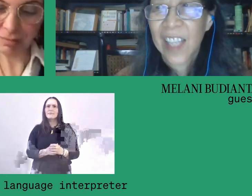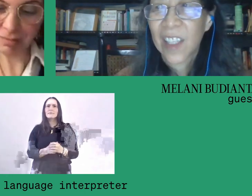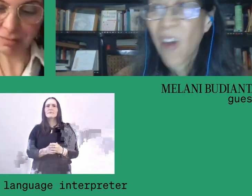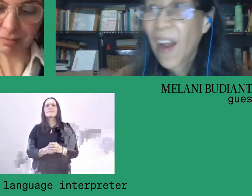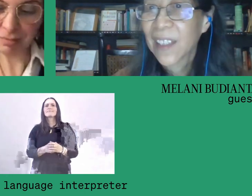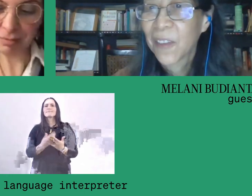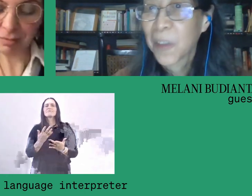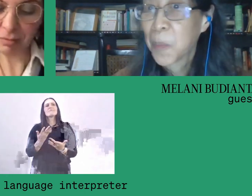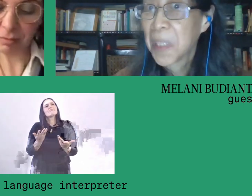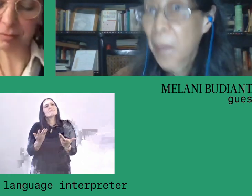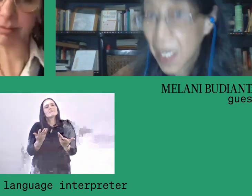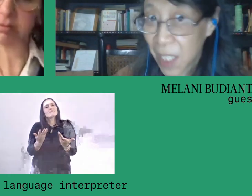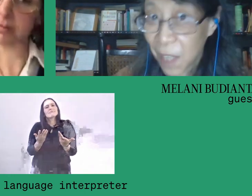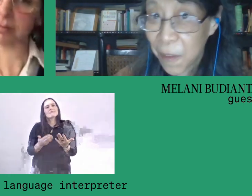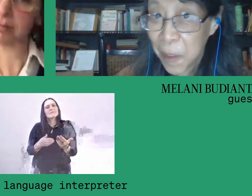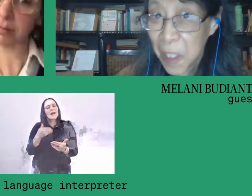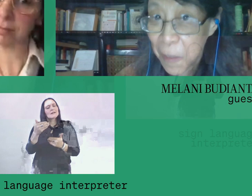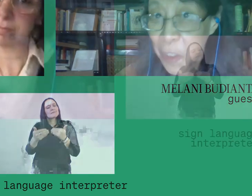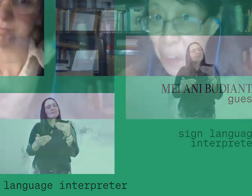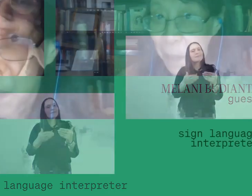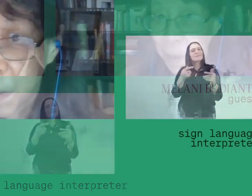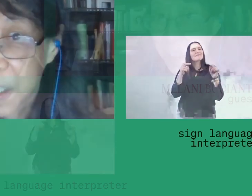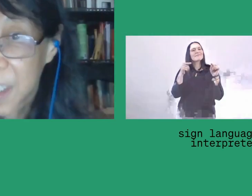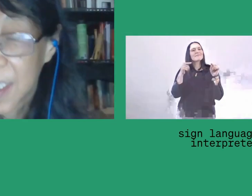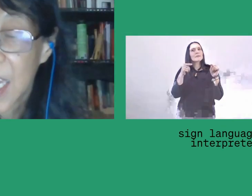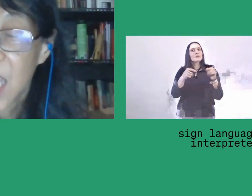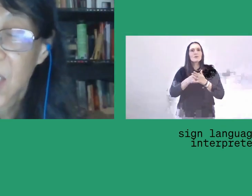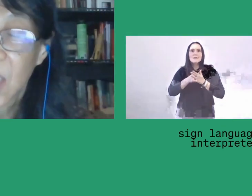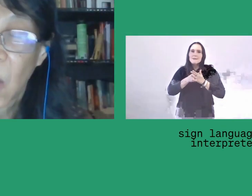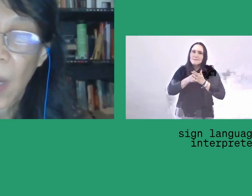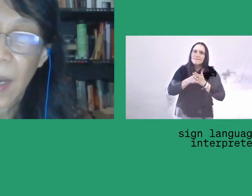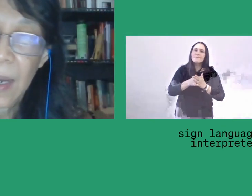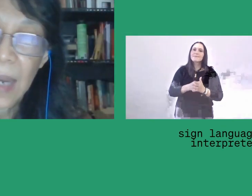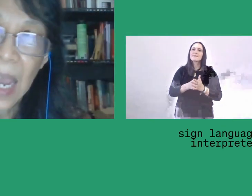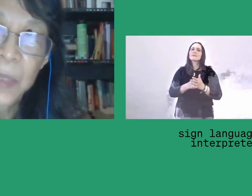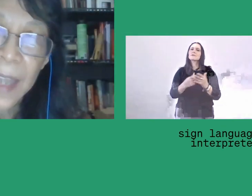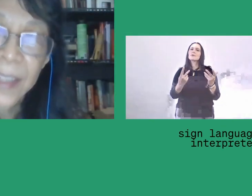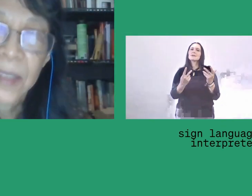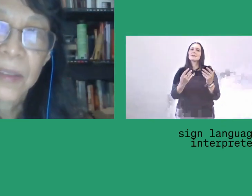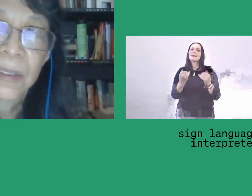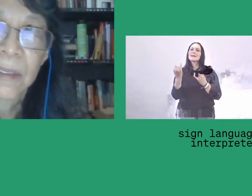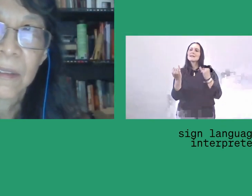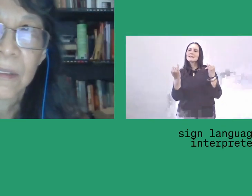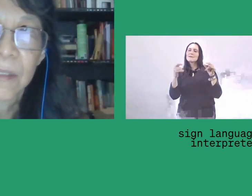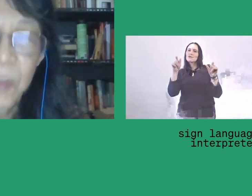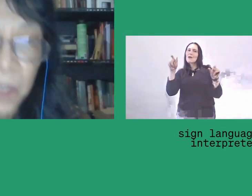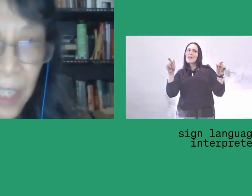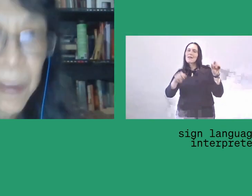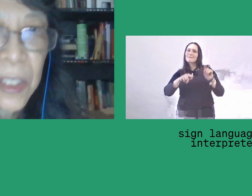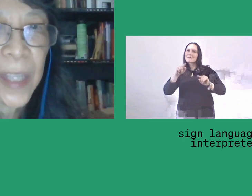that the collective could be repressive to individual difference. So I would like to share with you